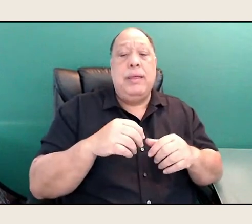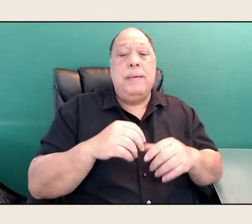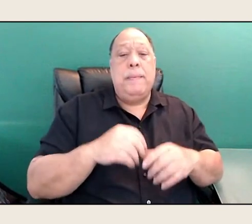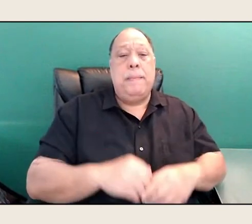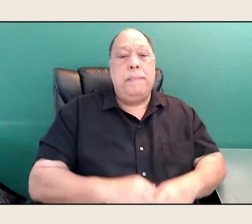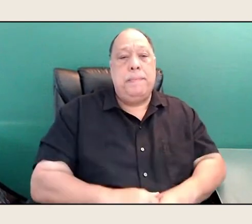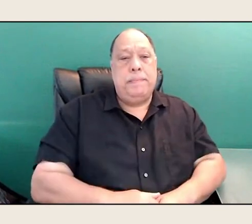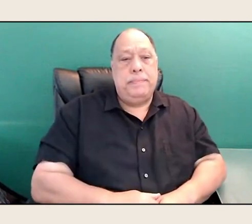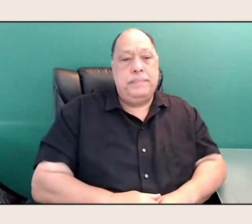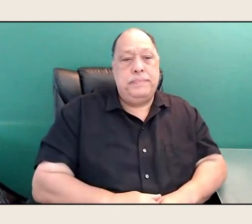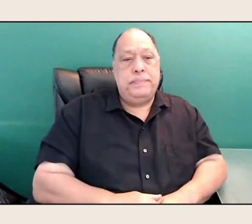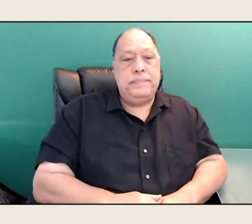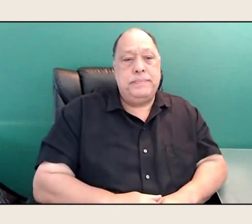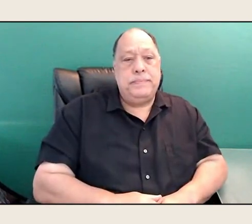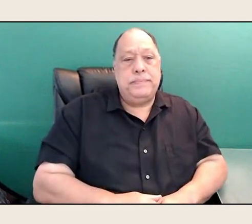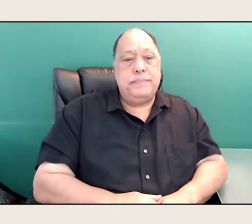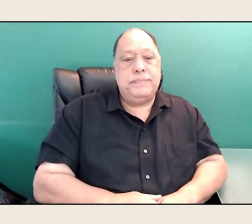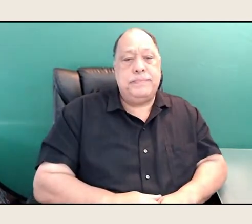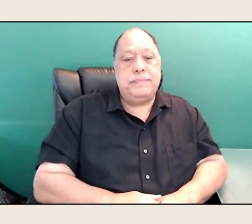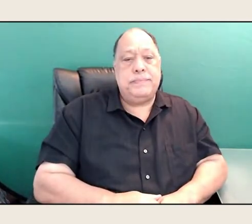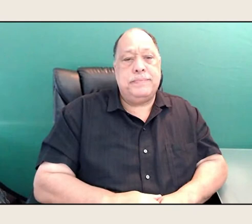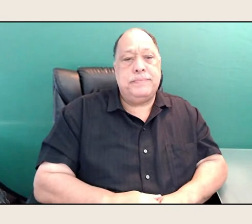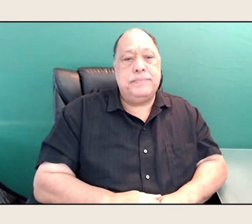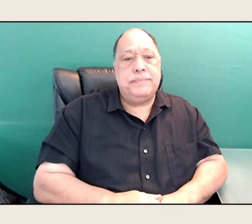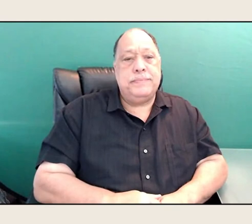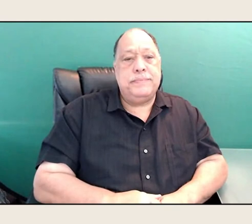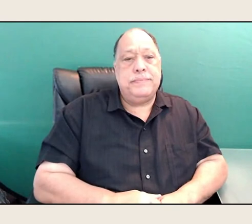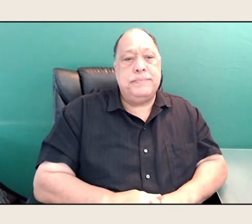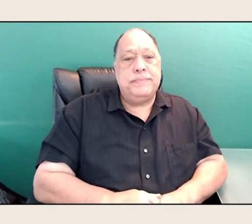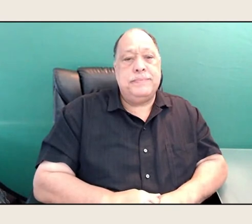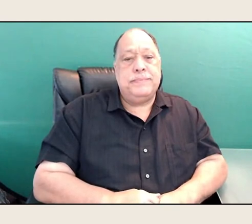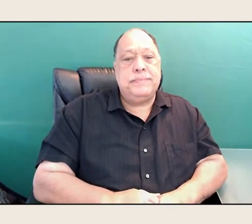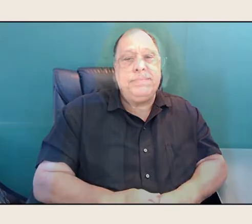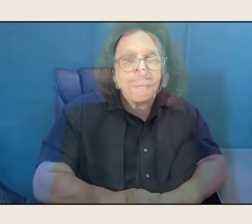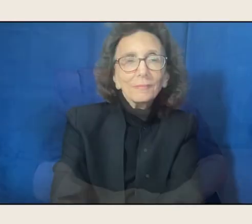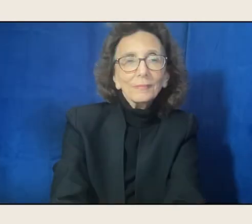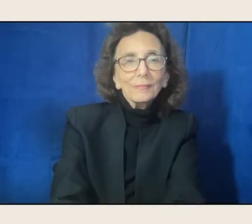both with poetry and even if you're writing on paper, it's still orality.